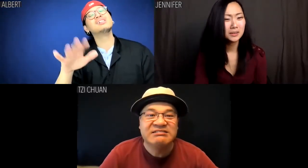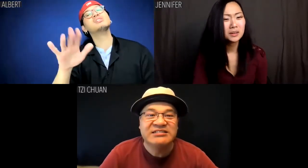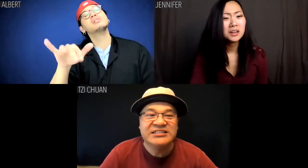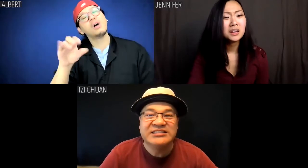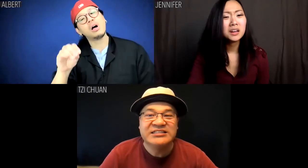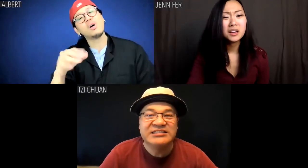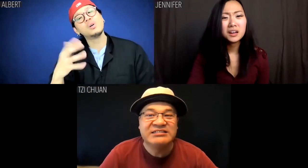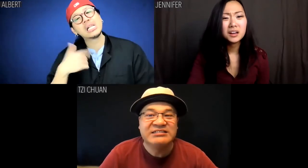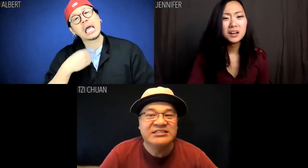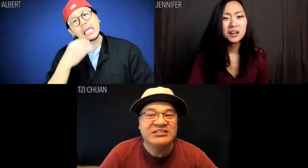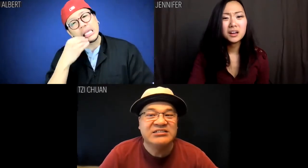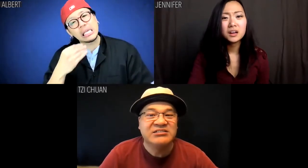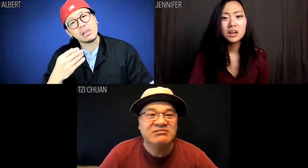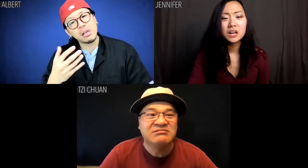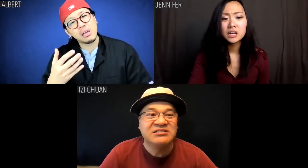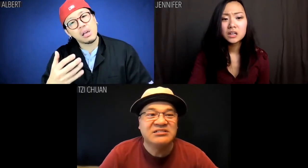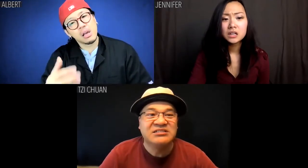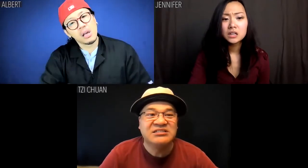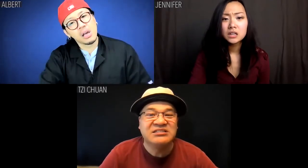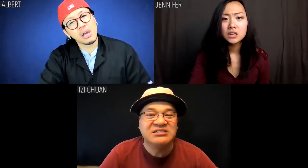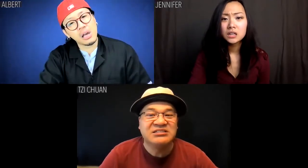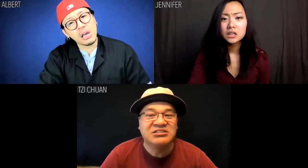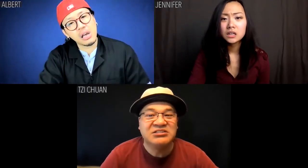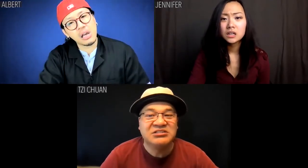Albert: Yo what did I eat?